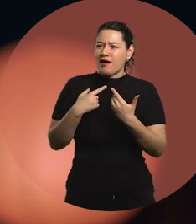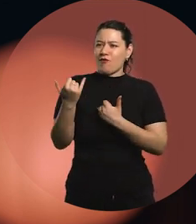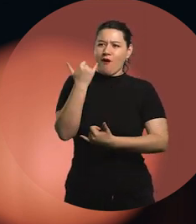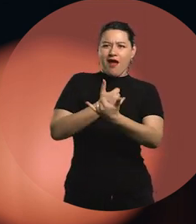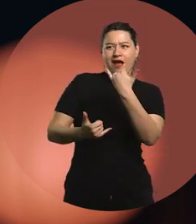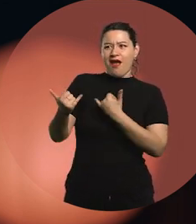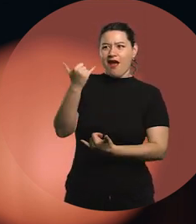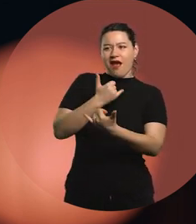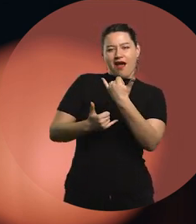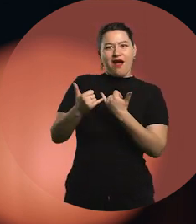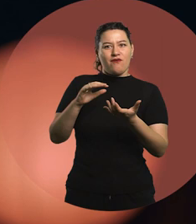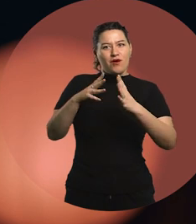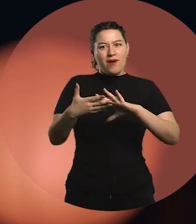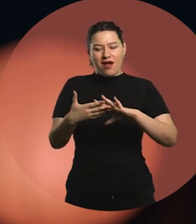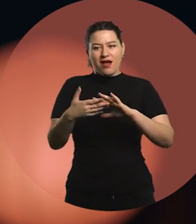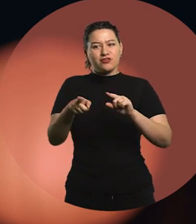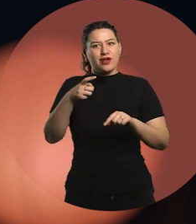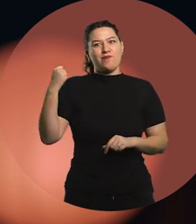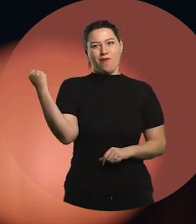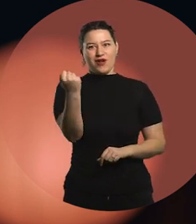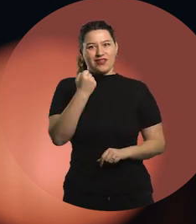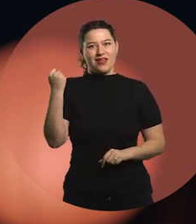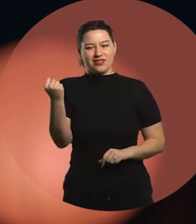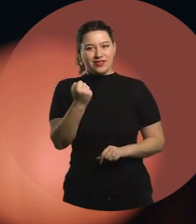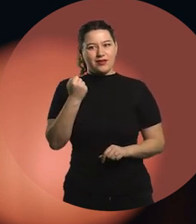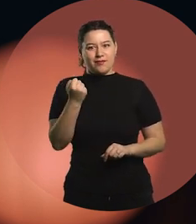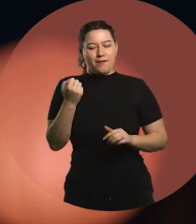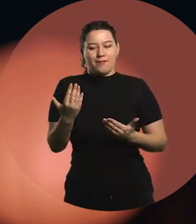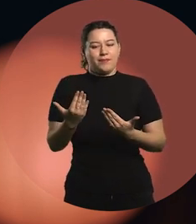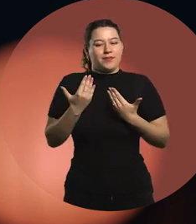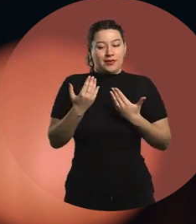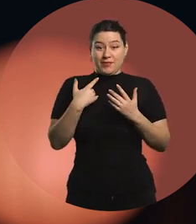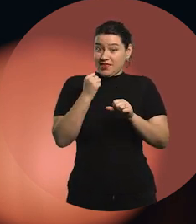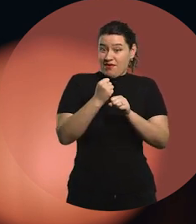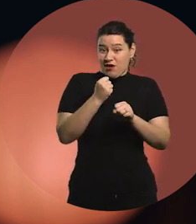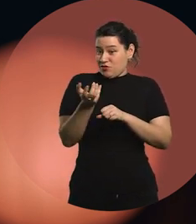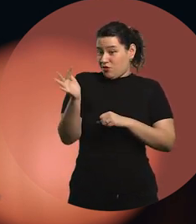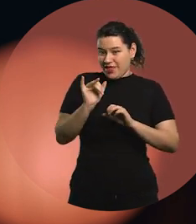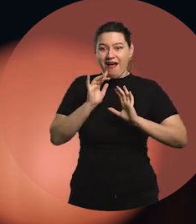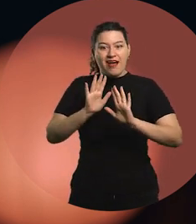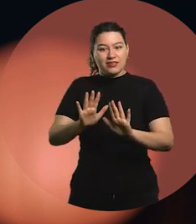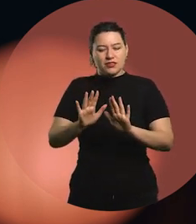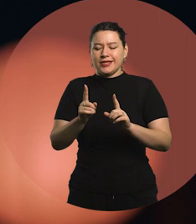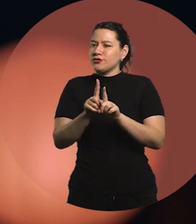They're key pillars in my daily work. I don't really separate my